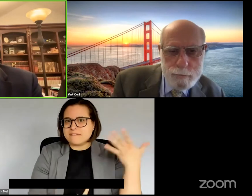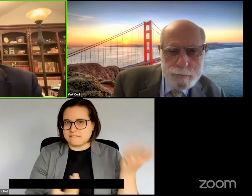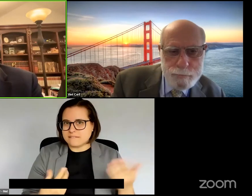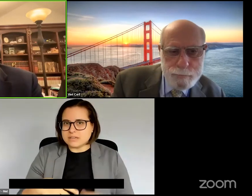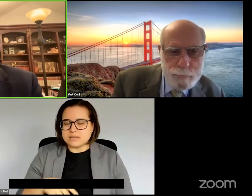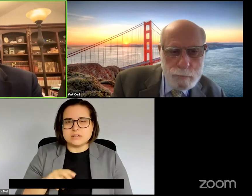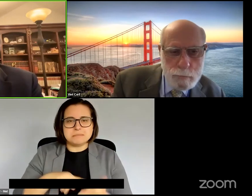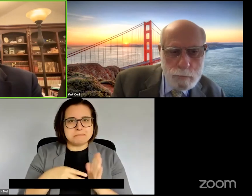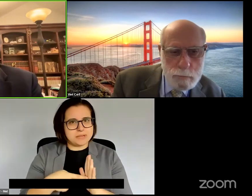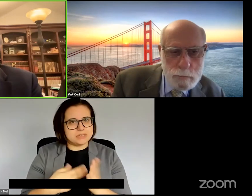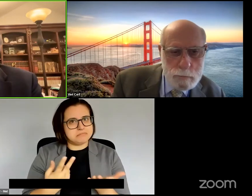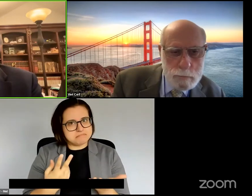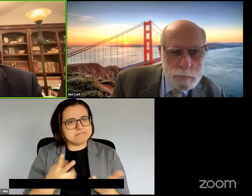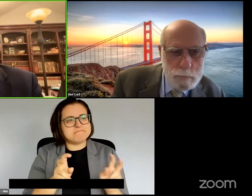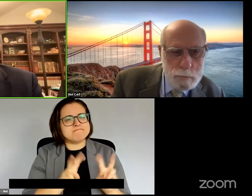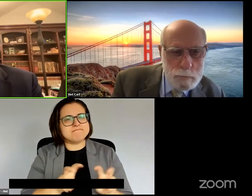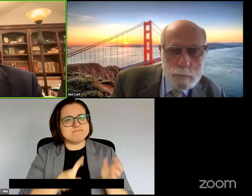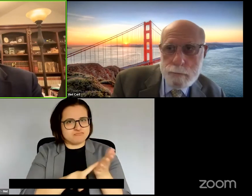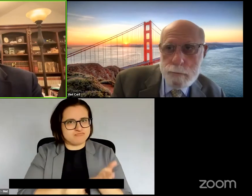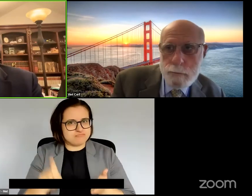at -- at these areas.